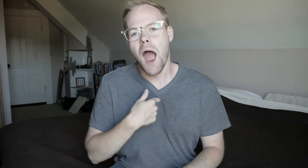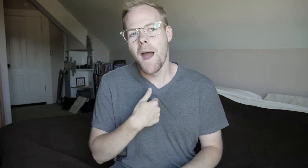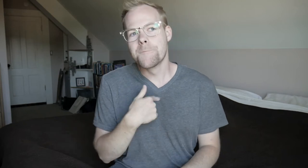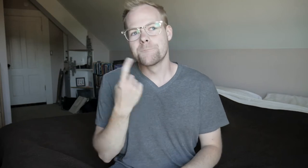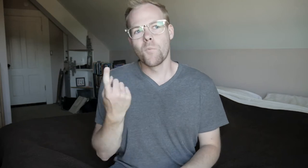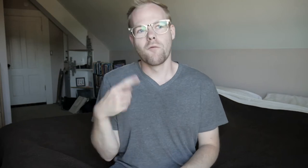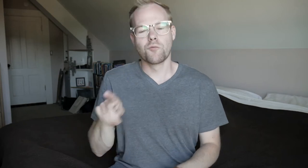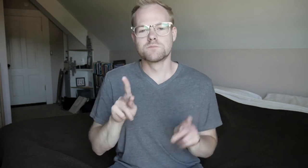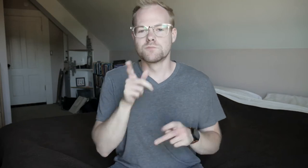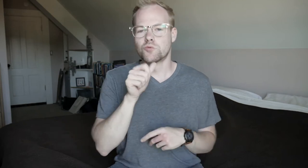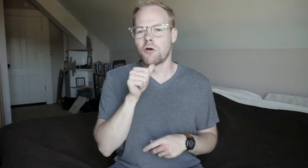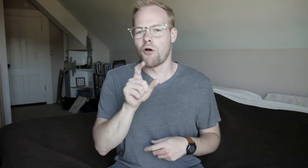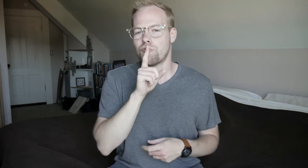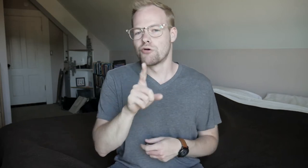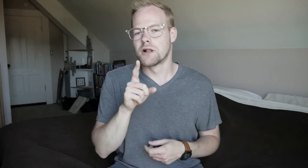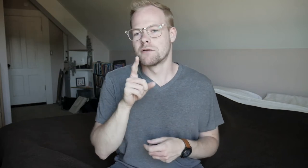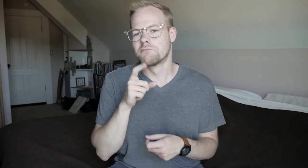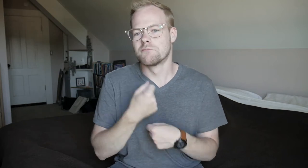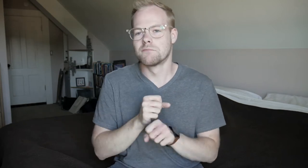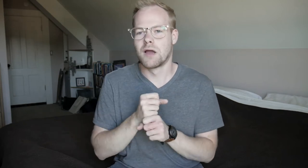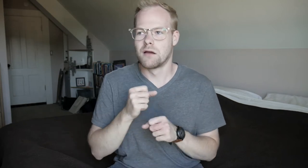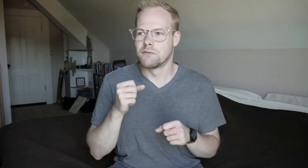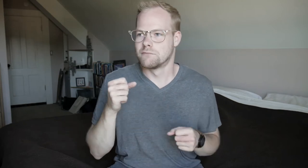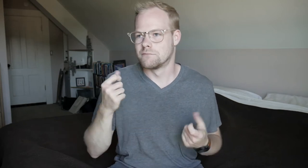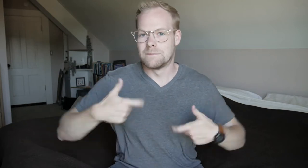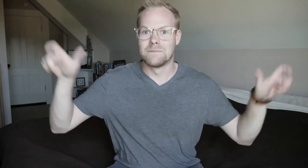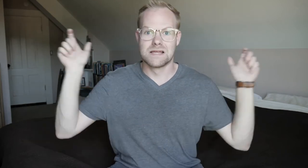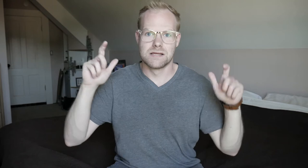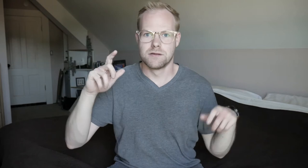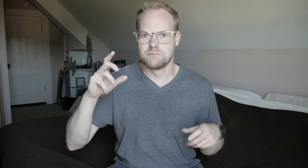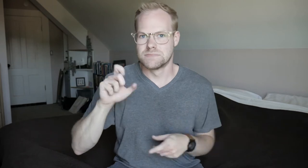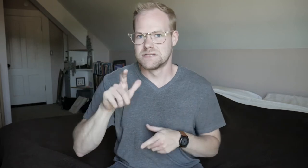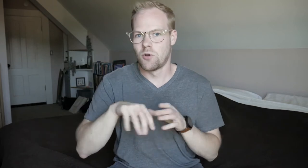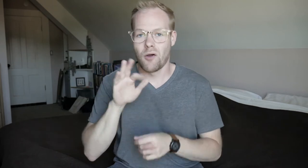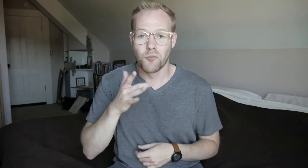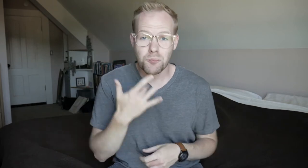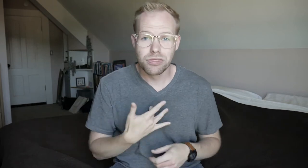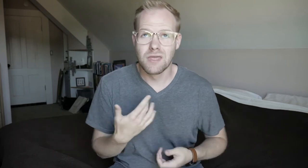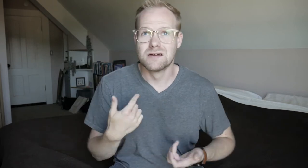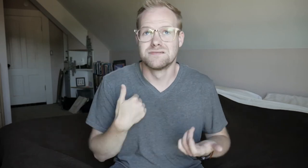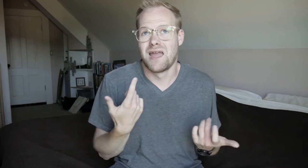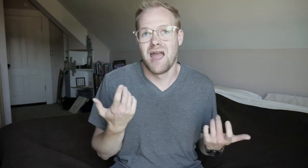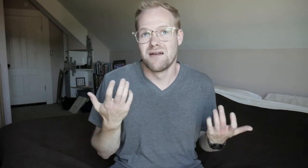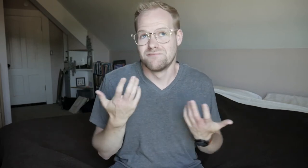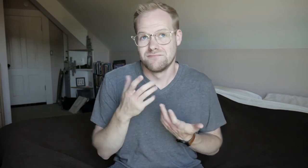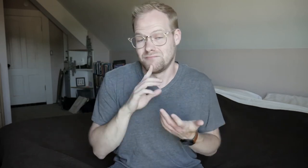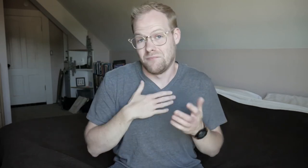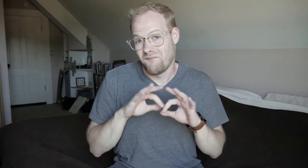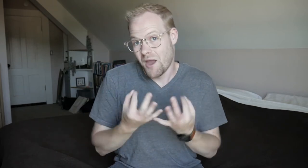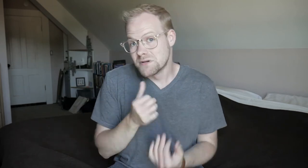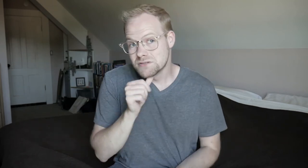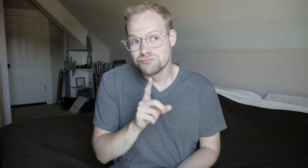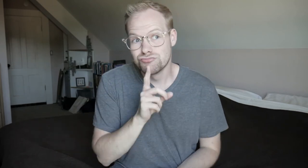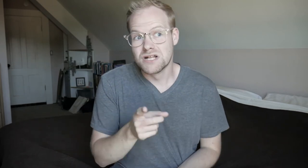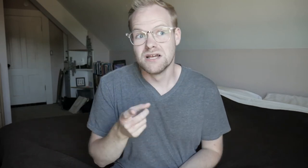I'm one of those people who don't really make a big deal out of their birthday. My family doesn't really...